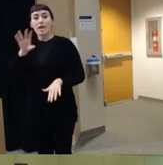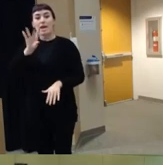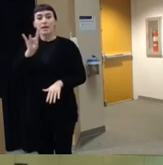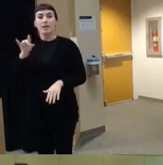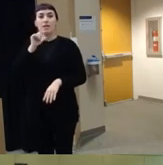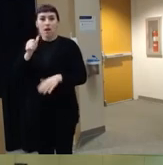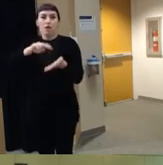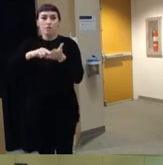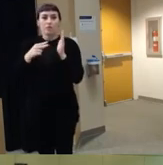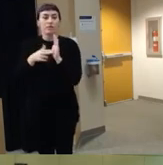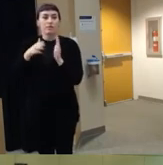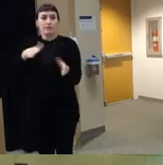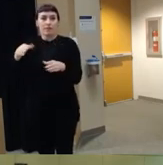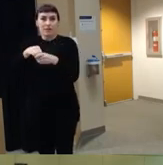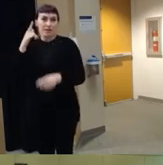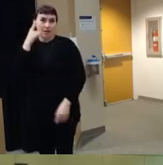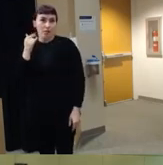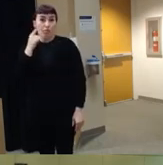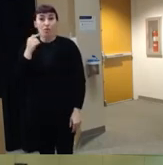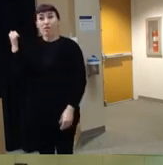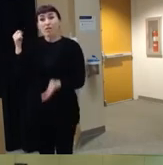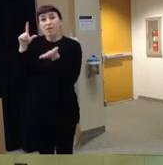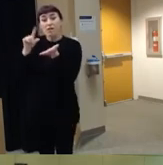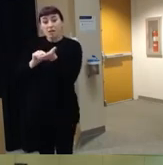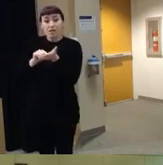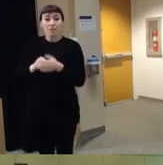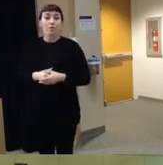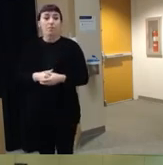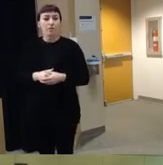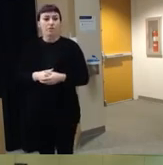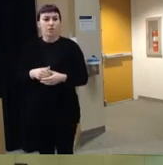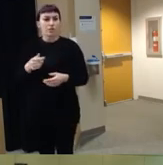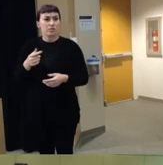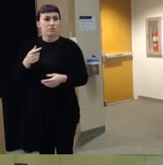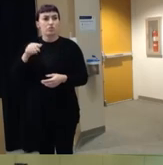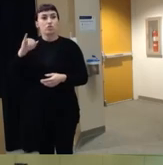California um this was published in jamama um and it was one of the first studies to really try to